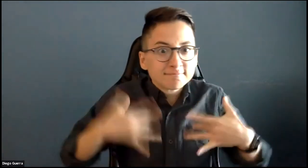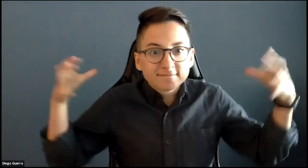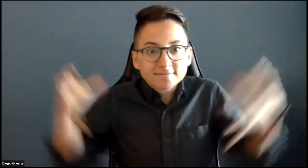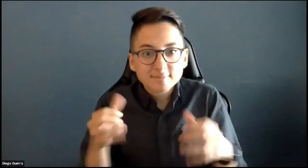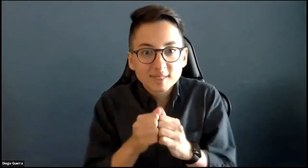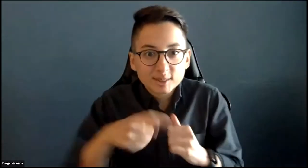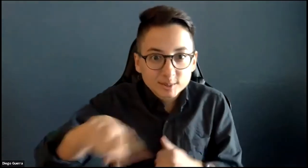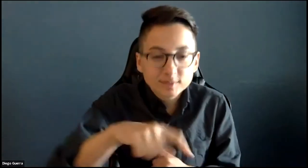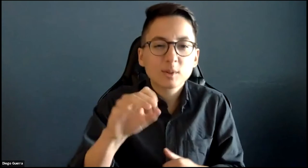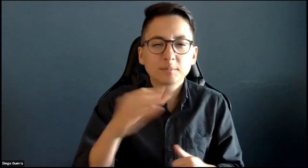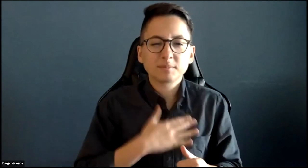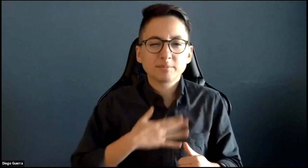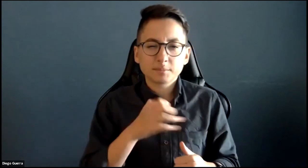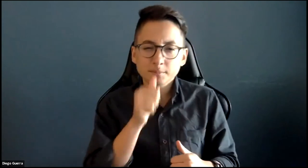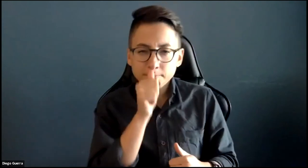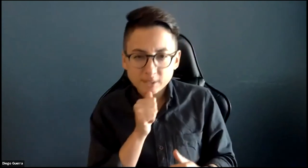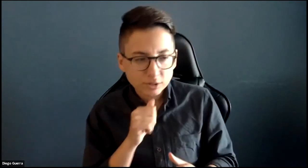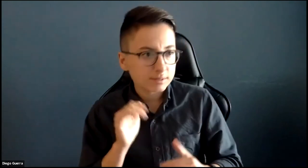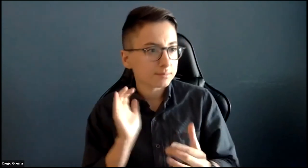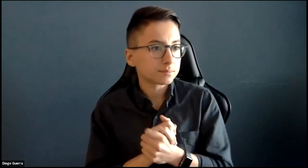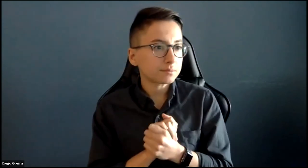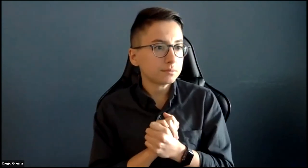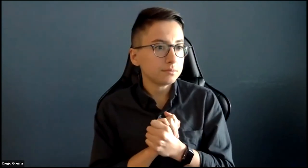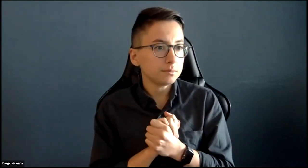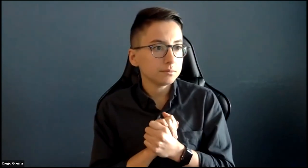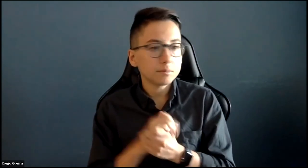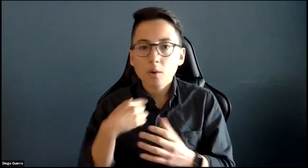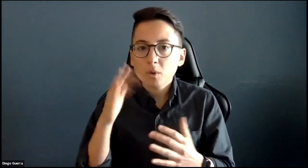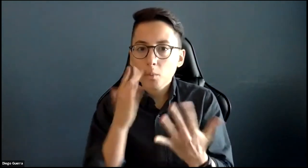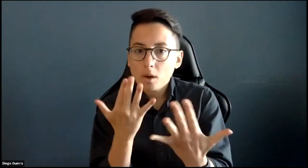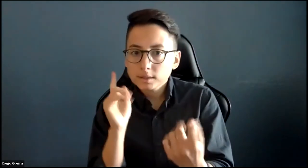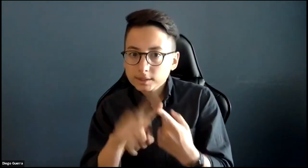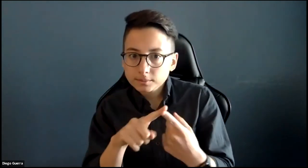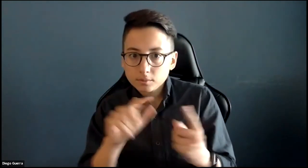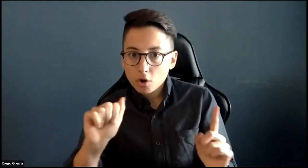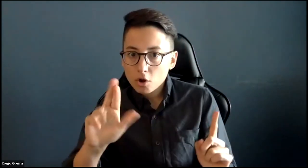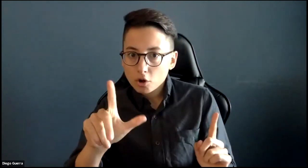right when we need to get going and we're excited to be with you today. Thank you for your patience.